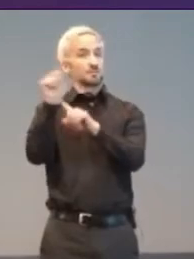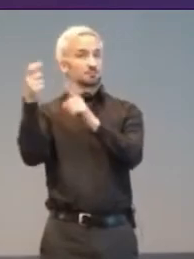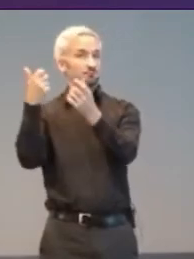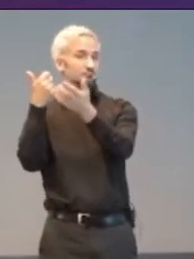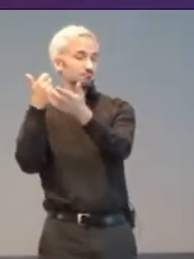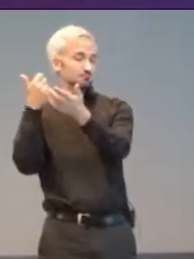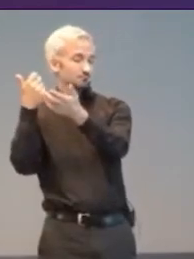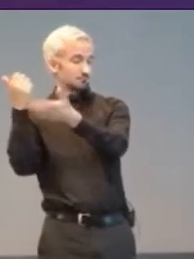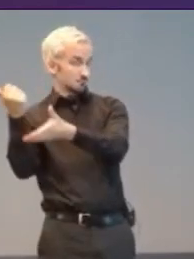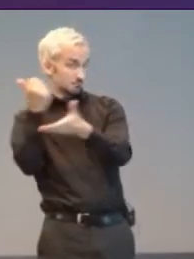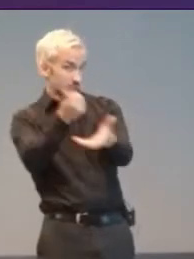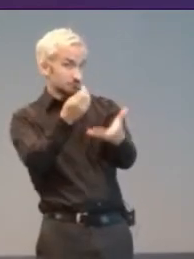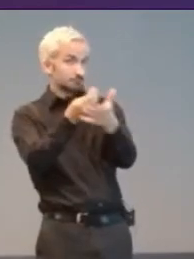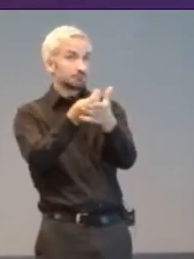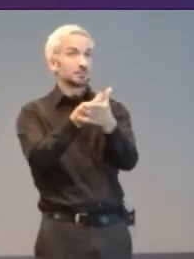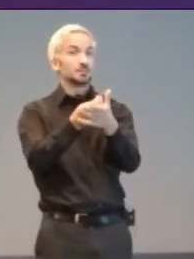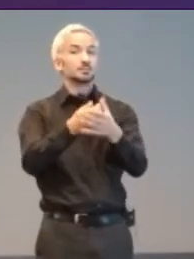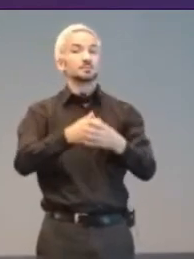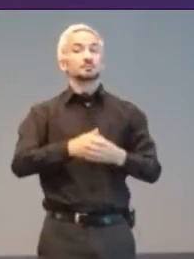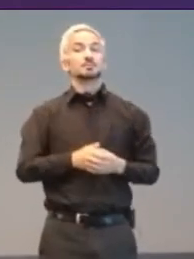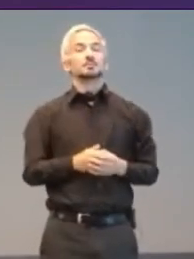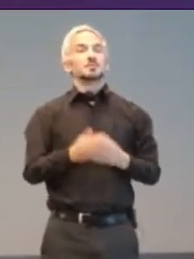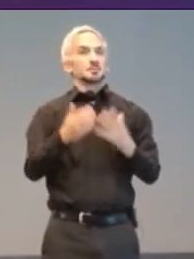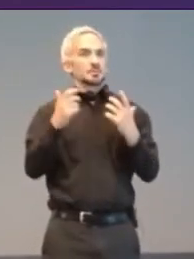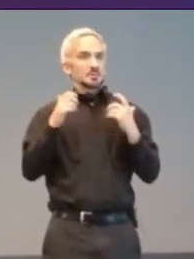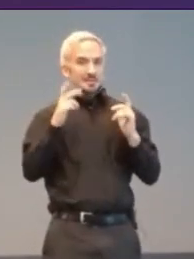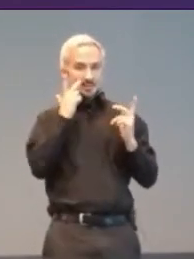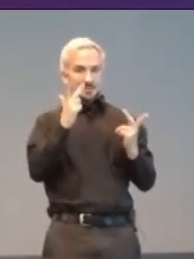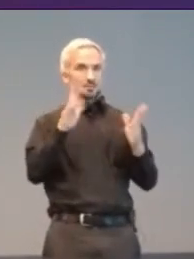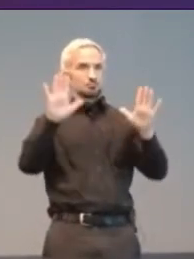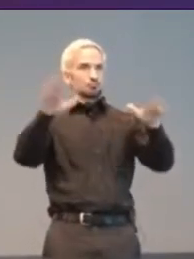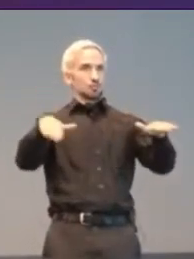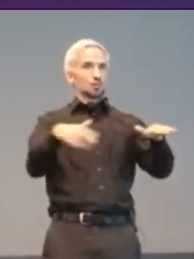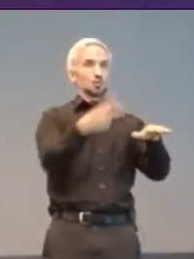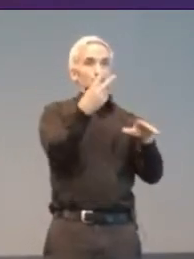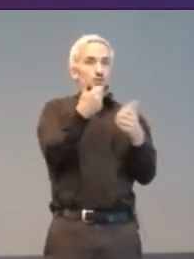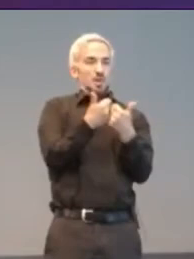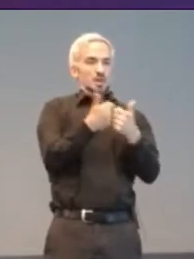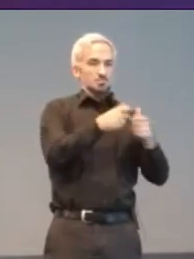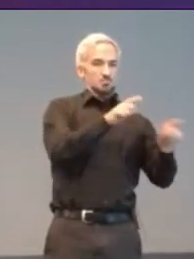or assistive technology to play side by side, shot by shot.